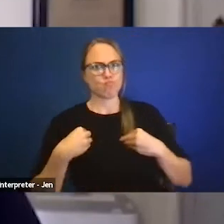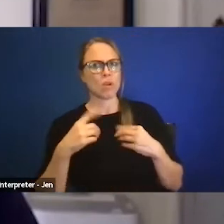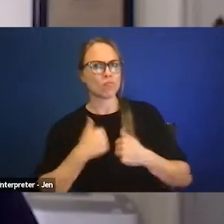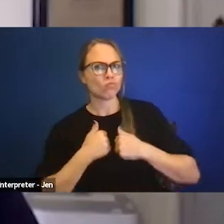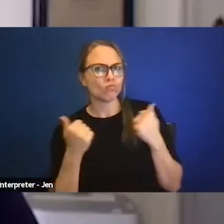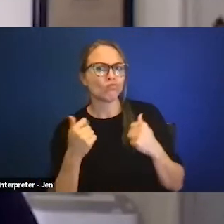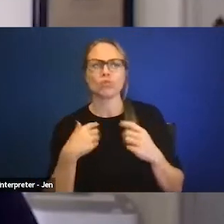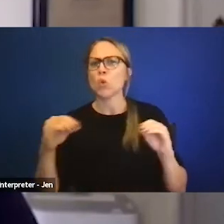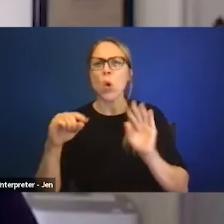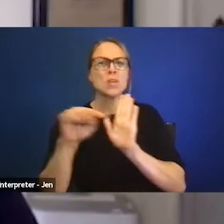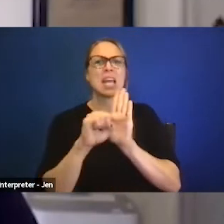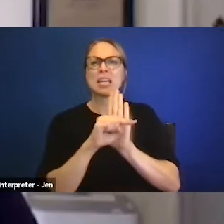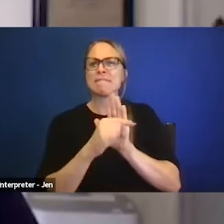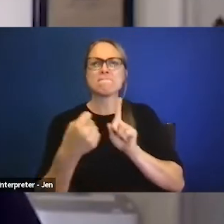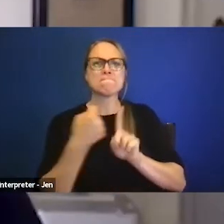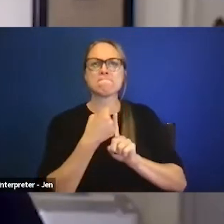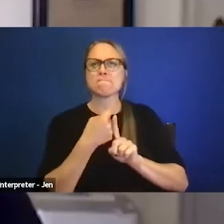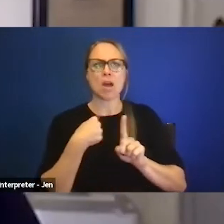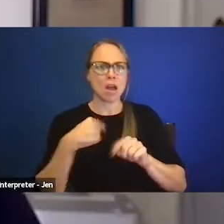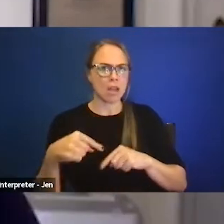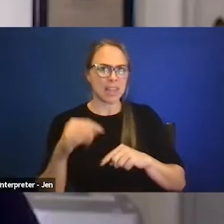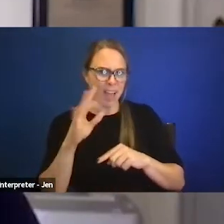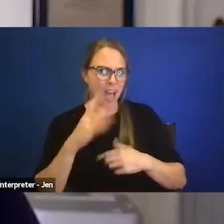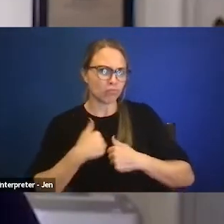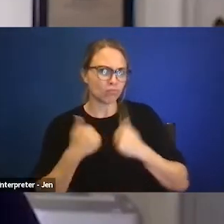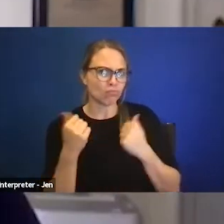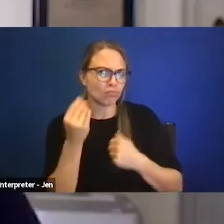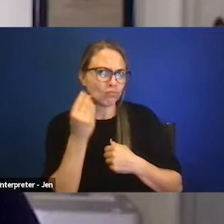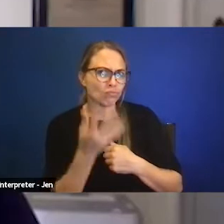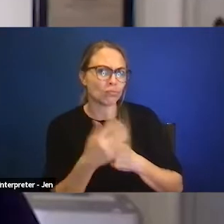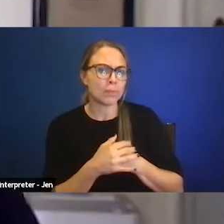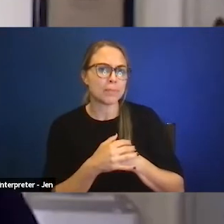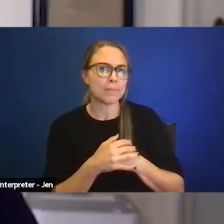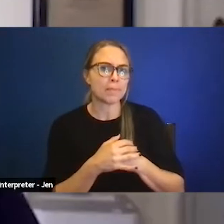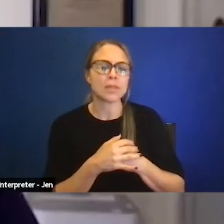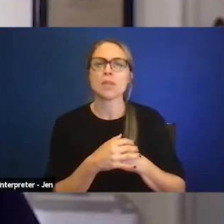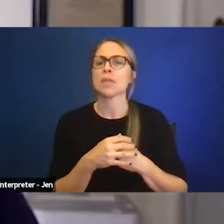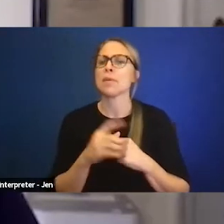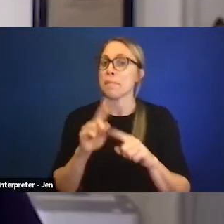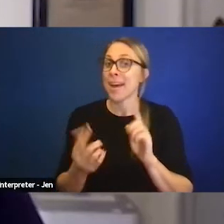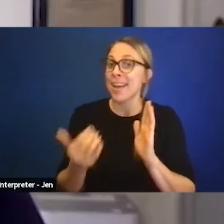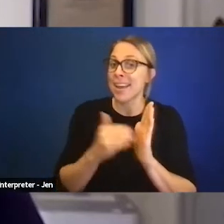where having these types of discussions, but I think we need, as I said earlier,